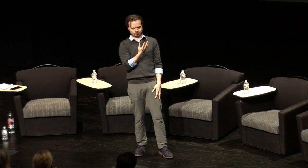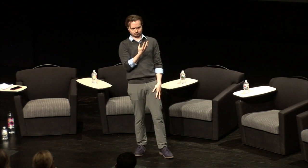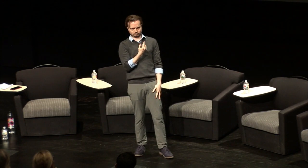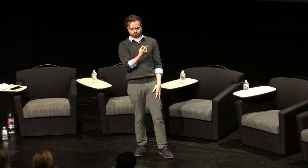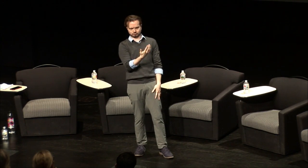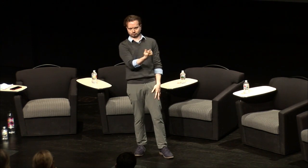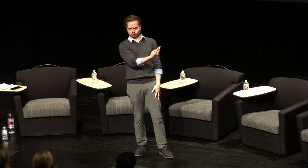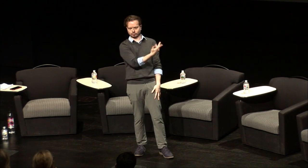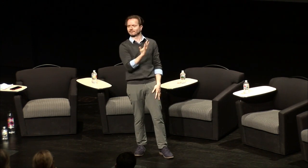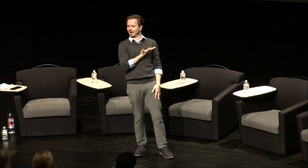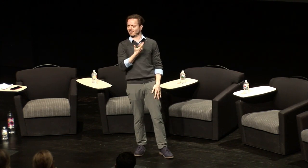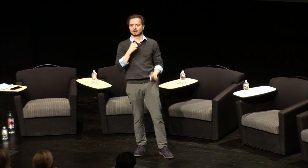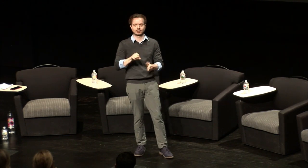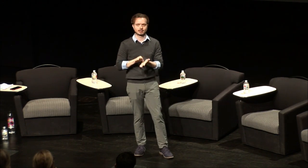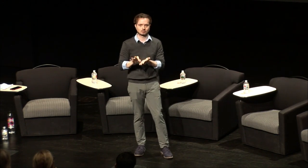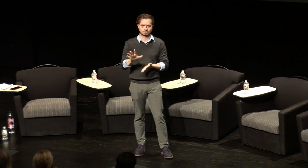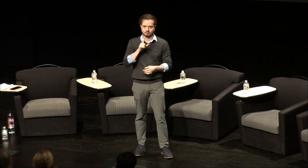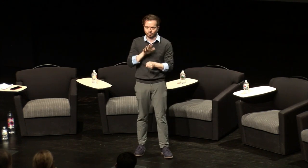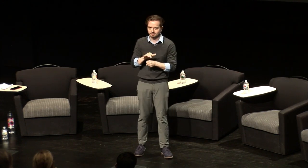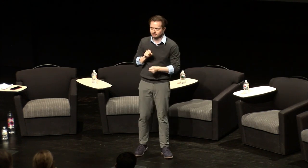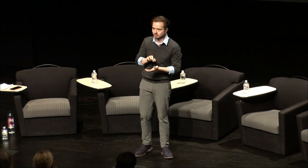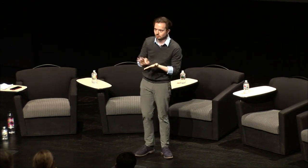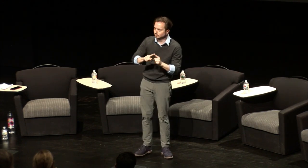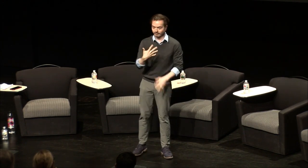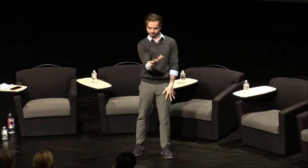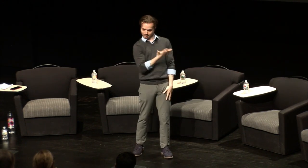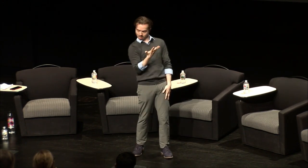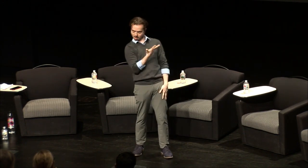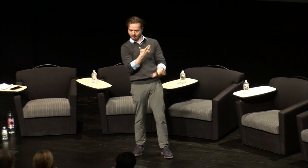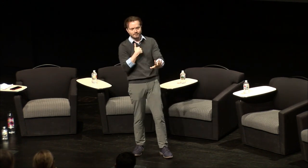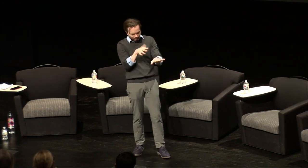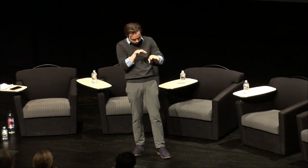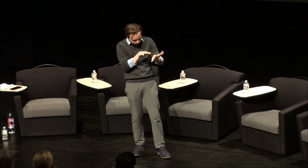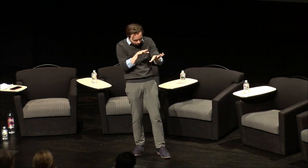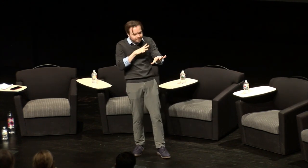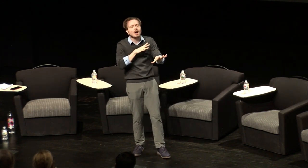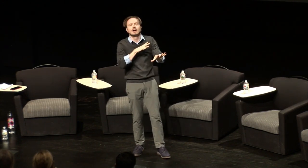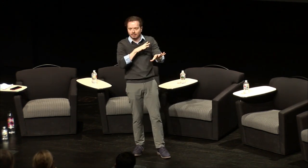through some of this the foot 5 of us for if I can count it's it's five of us